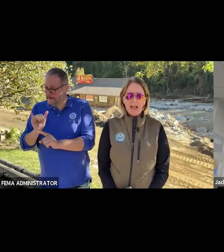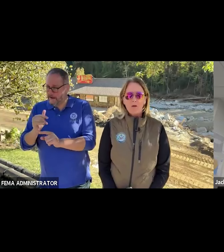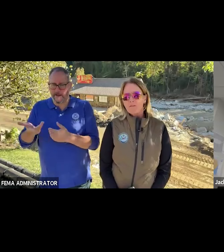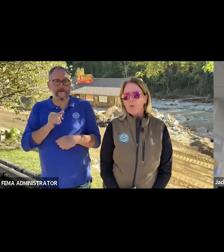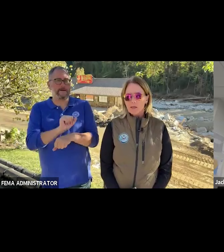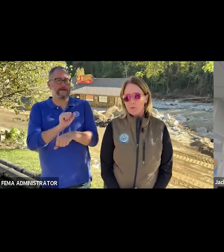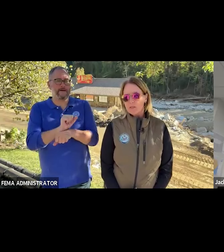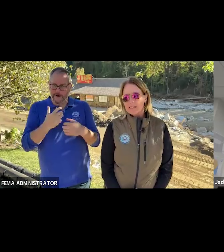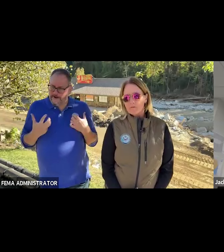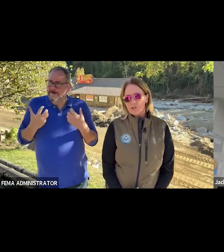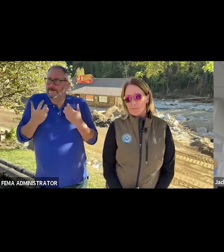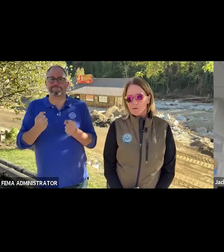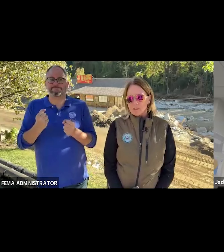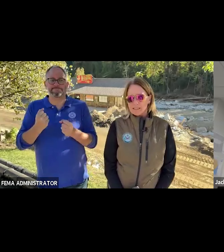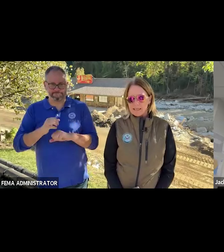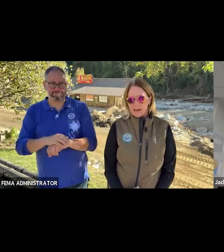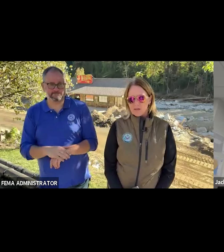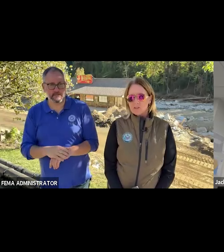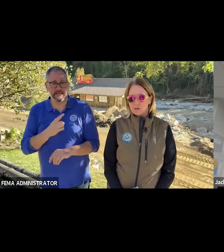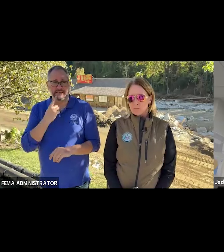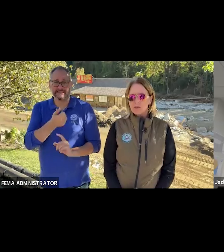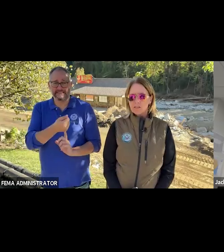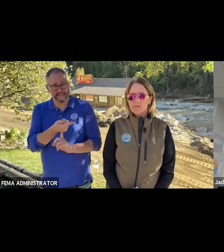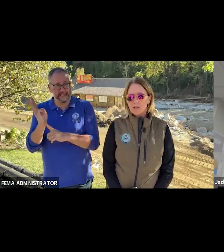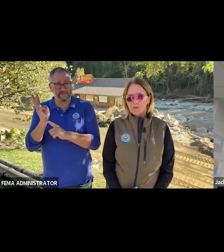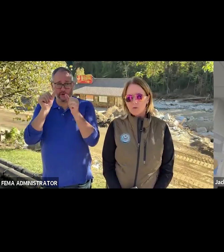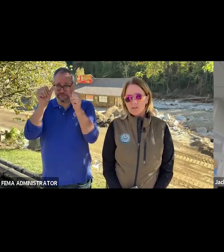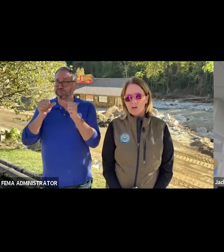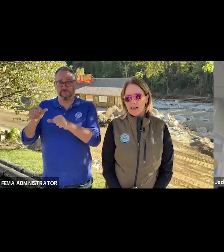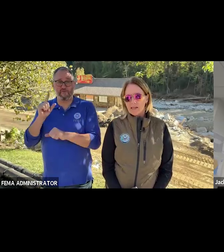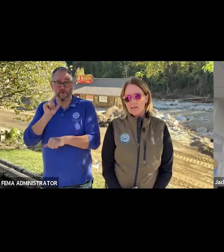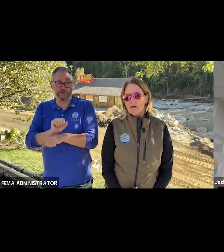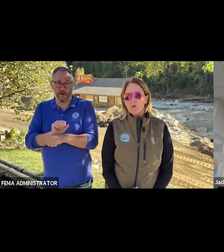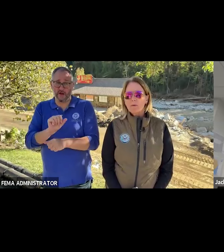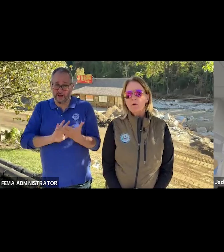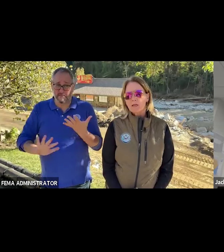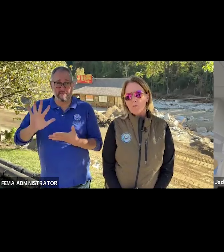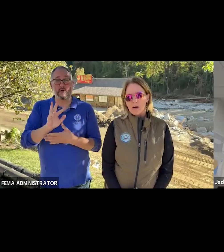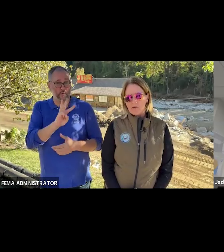And we have already put several job postings out in certain parts of western North Carolina. We'll be putting more out.